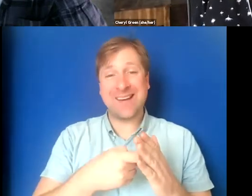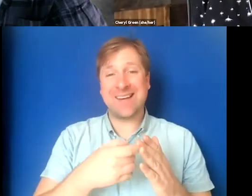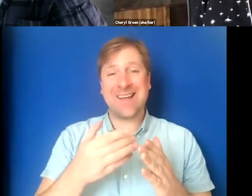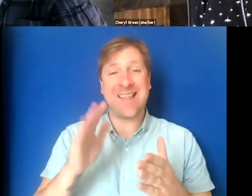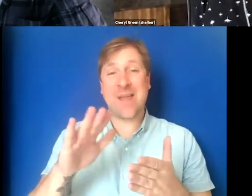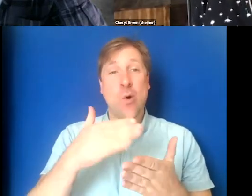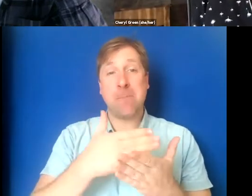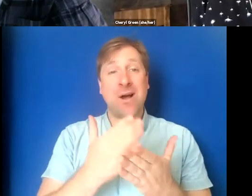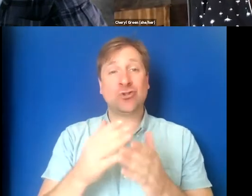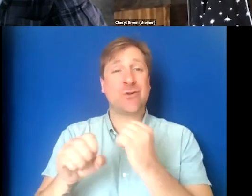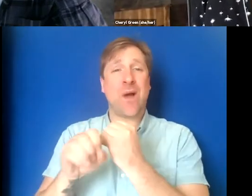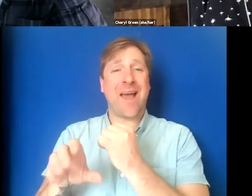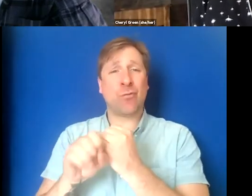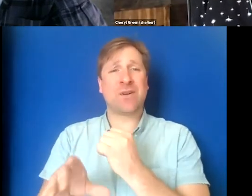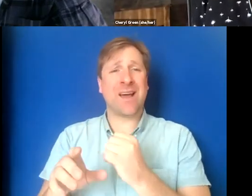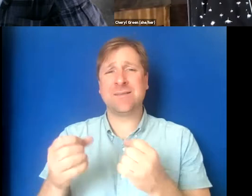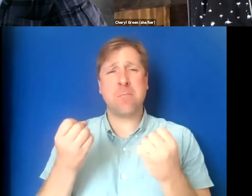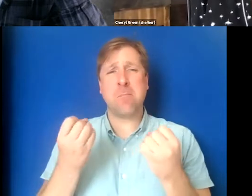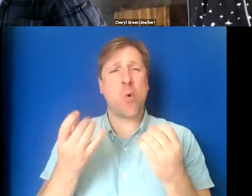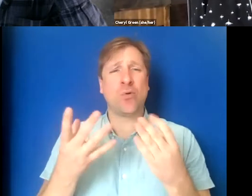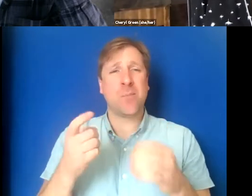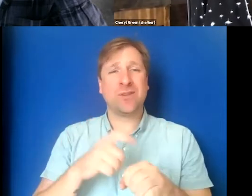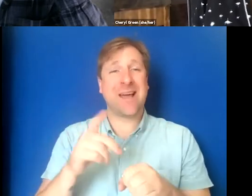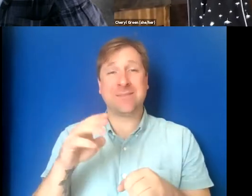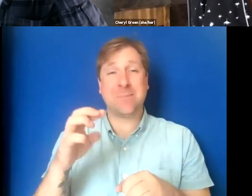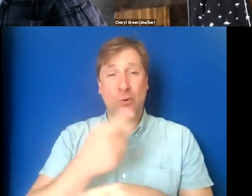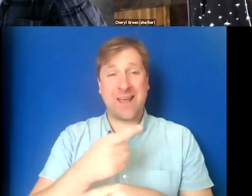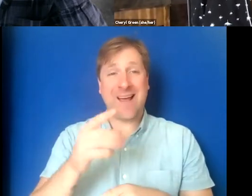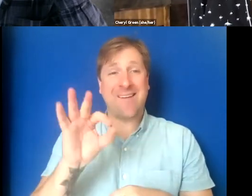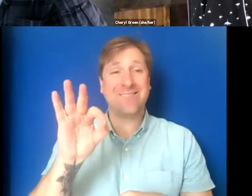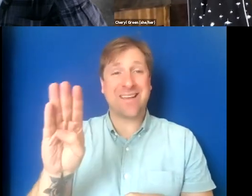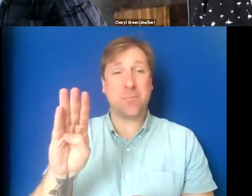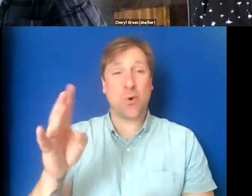to advertise to me multiple times a day on Facebook, seven days a week.